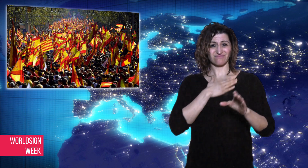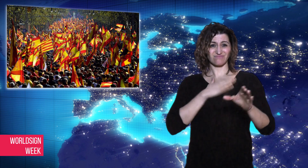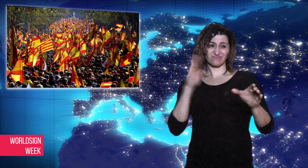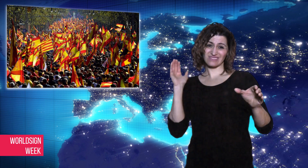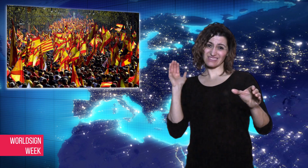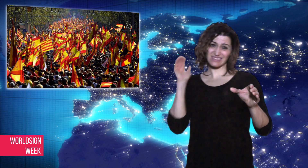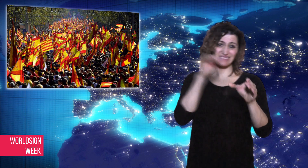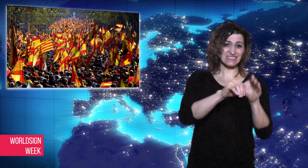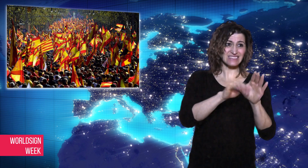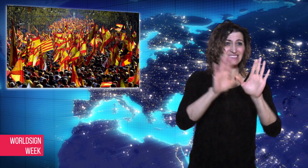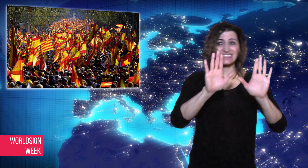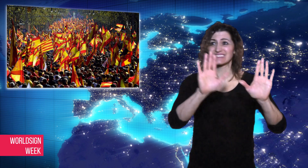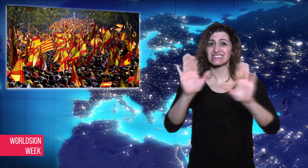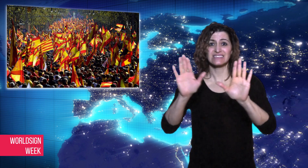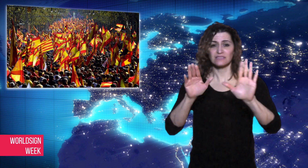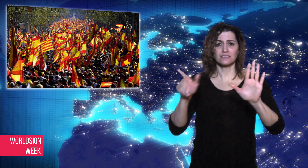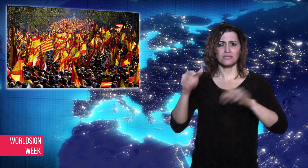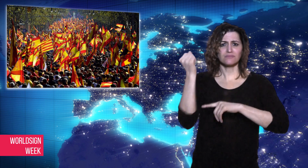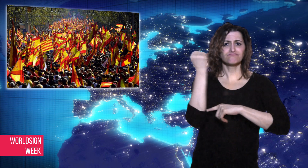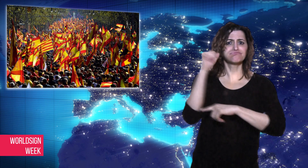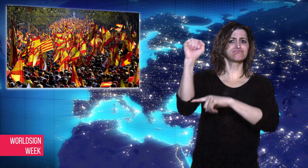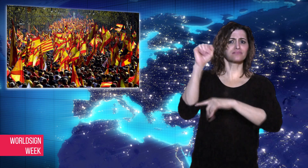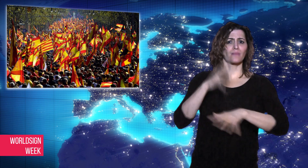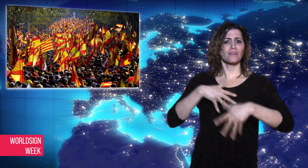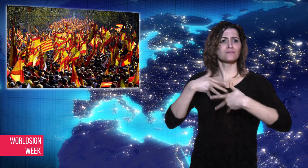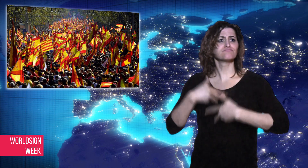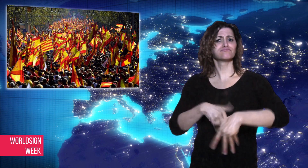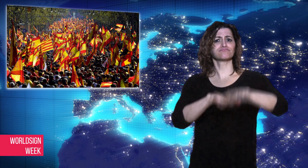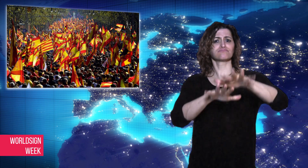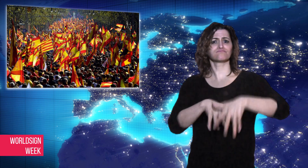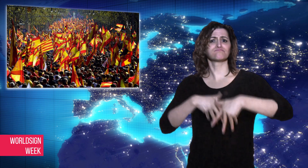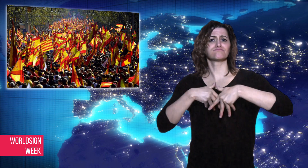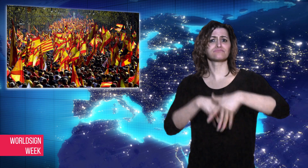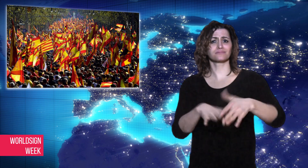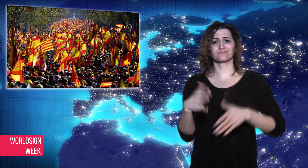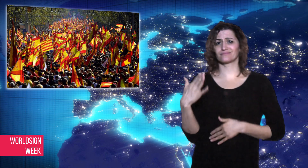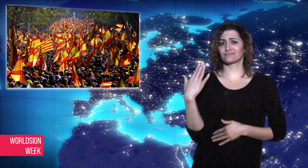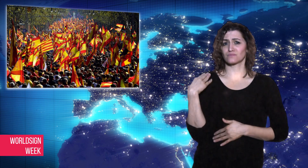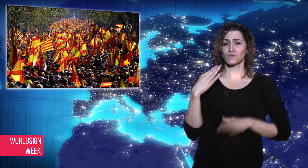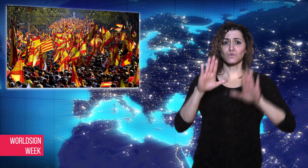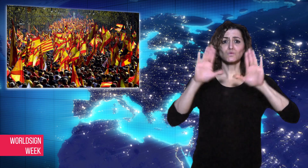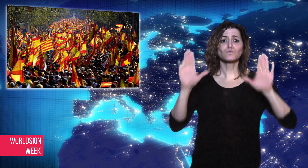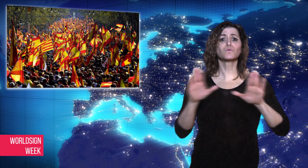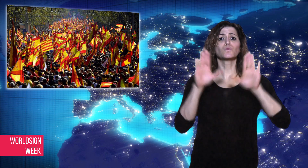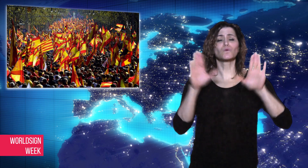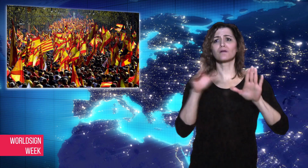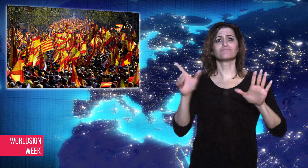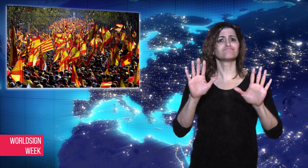opposed to separation rallied on Sunday